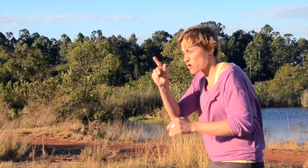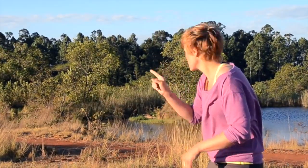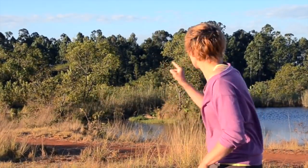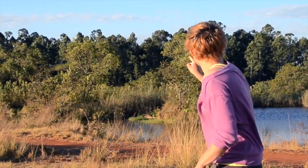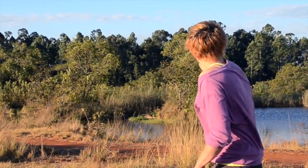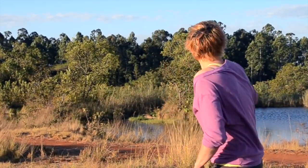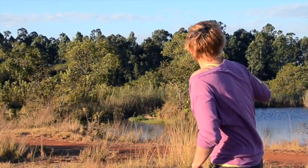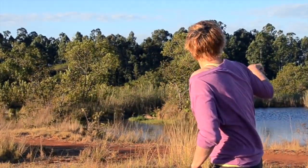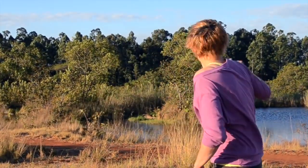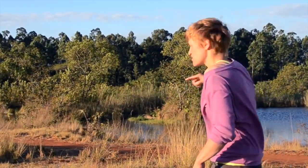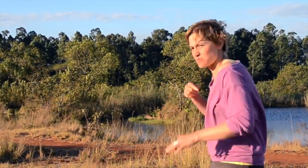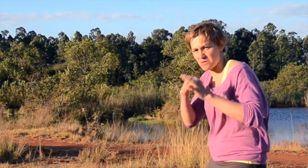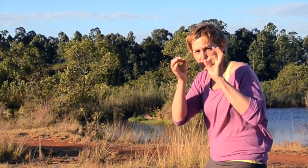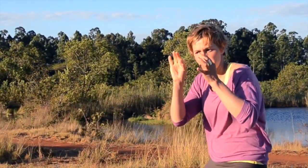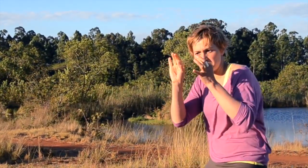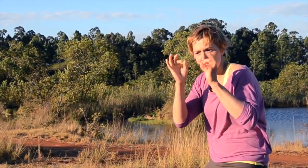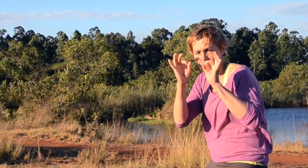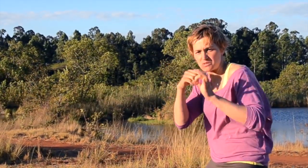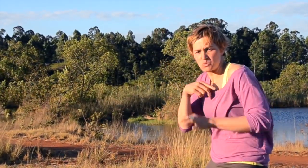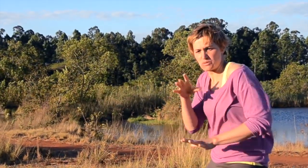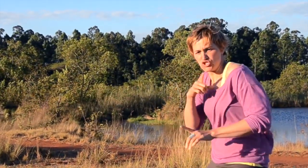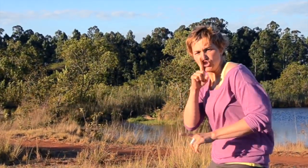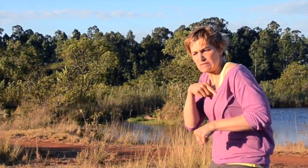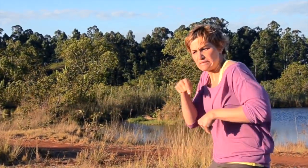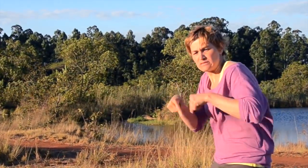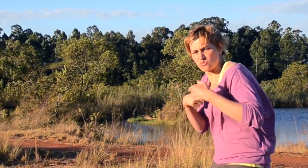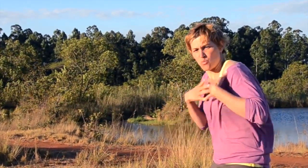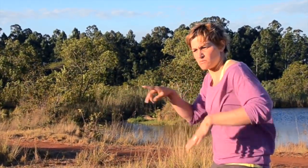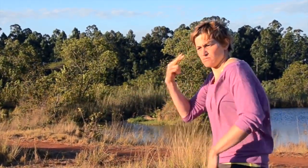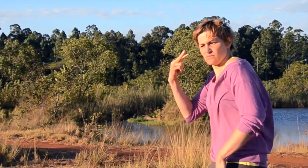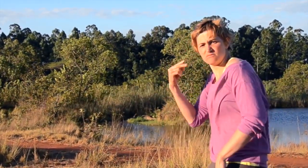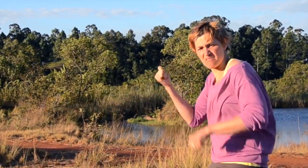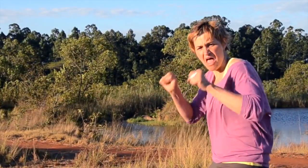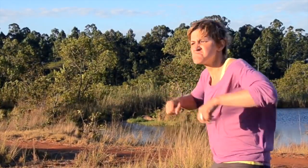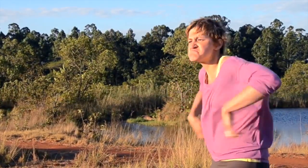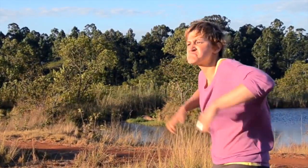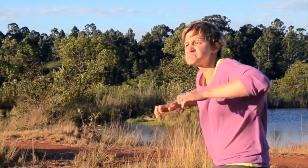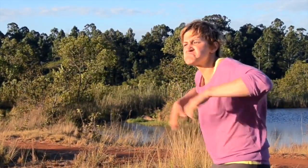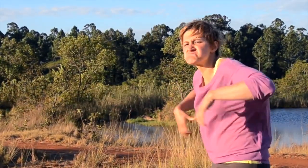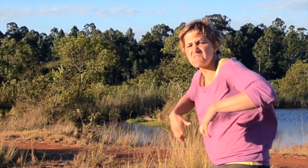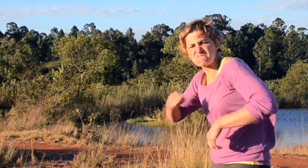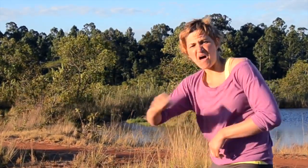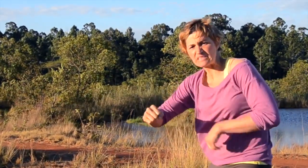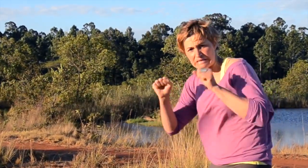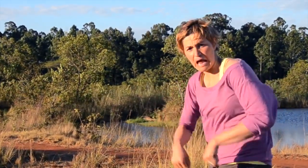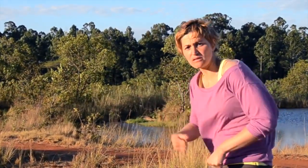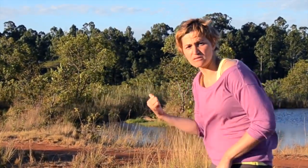I am sure there are many more hidden over there. I am moving as quietly as I can as I do not want them to know I am here.